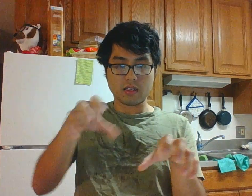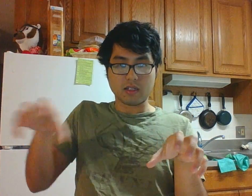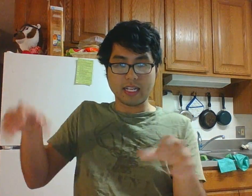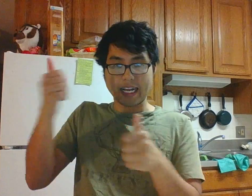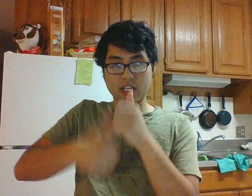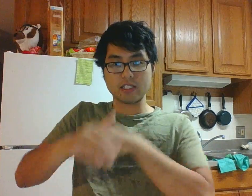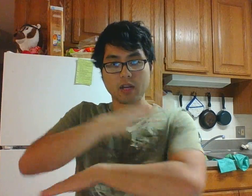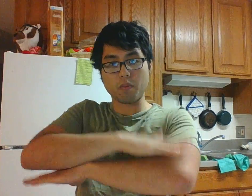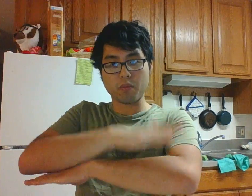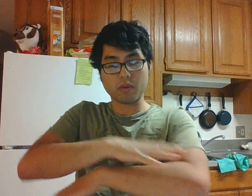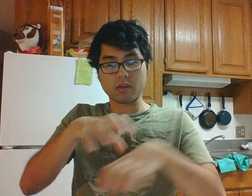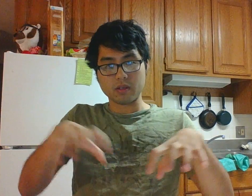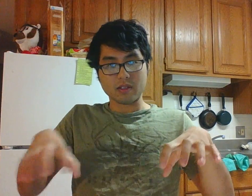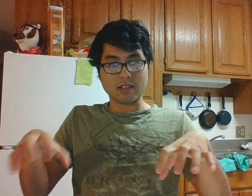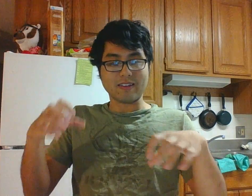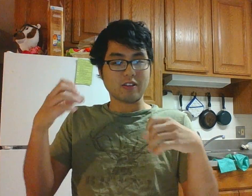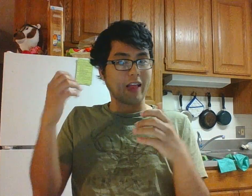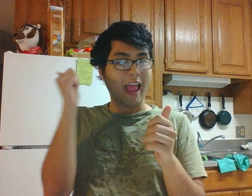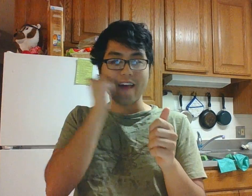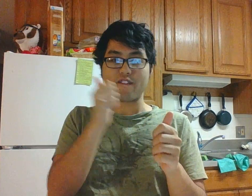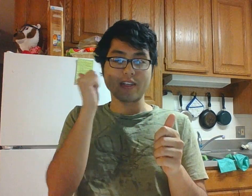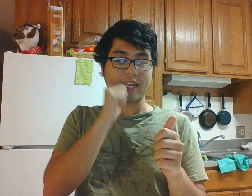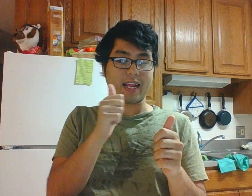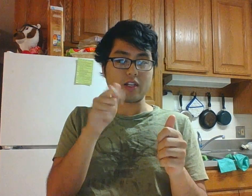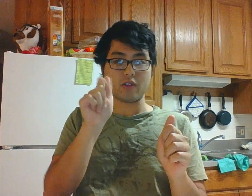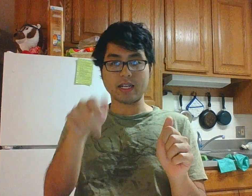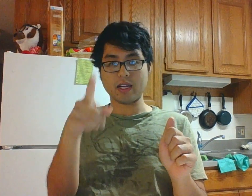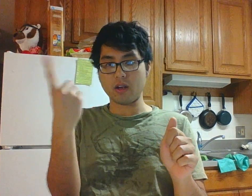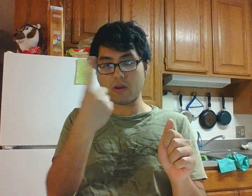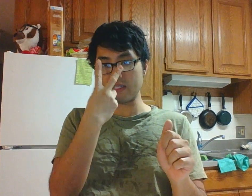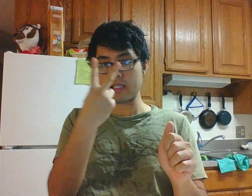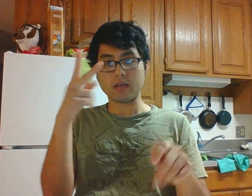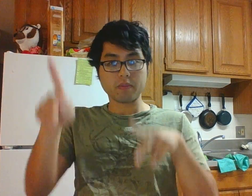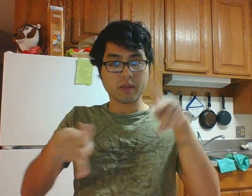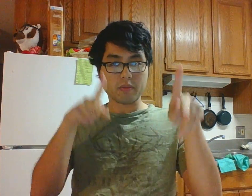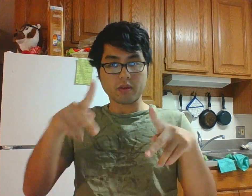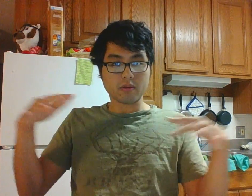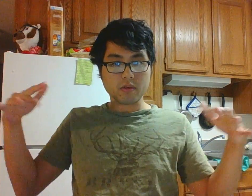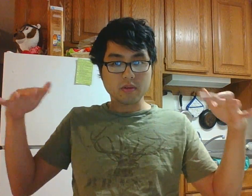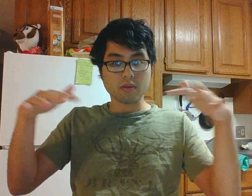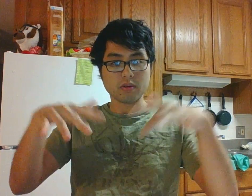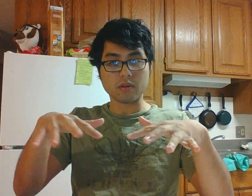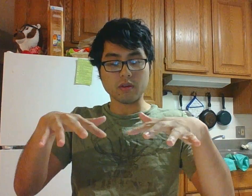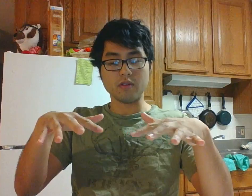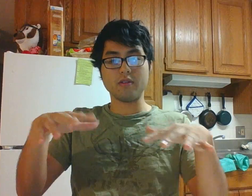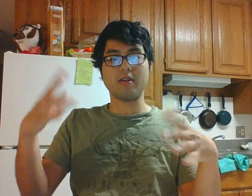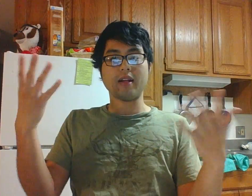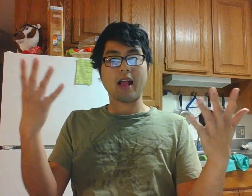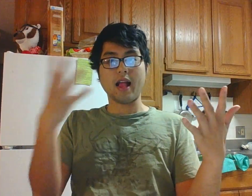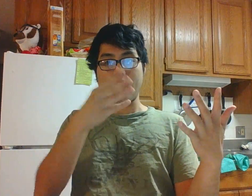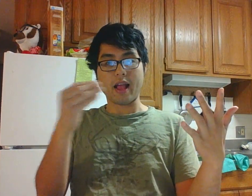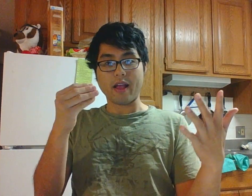and each table, everyday you can always see people in mass